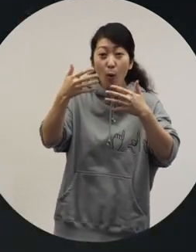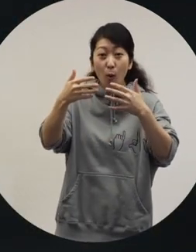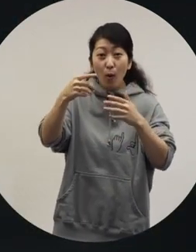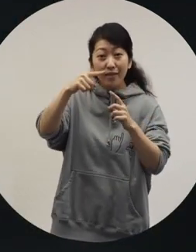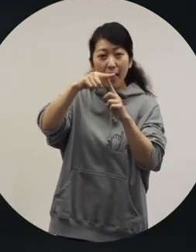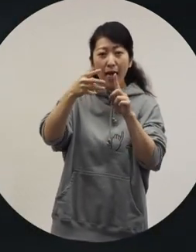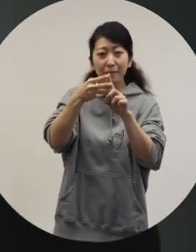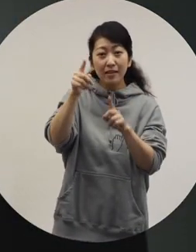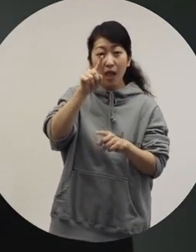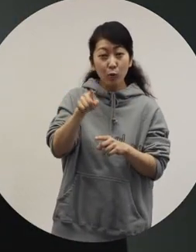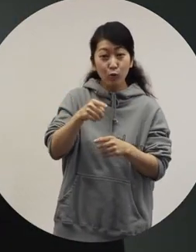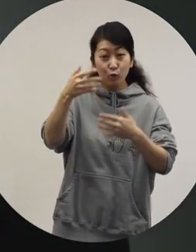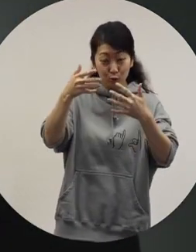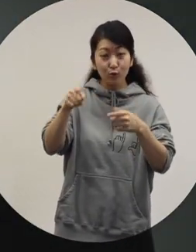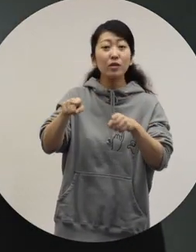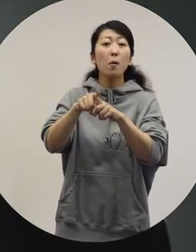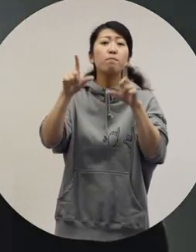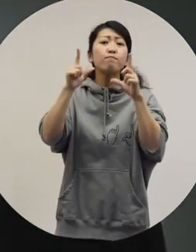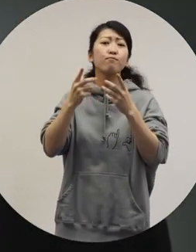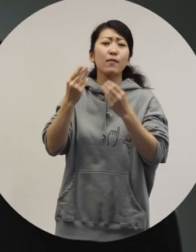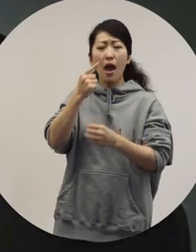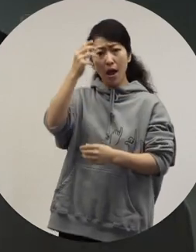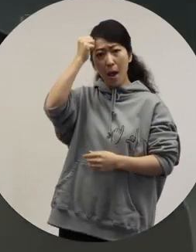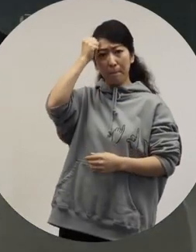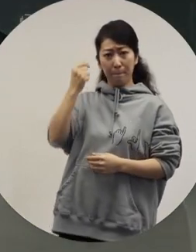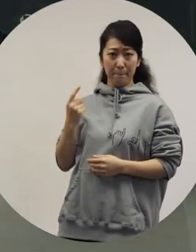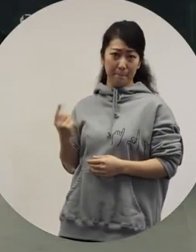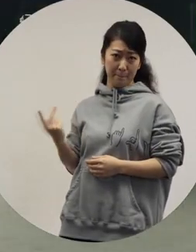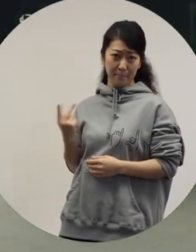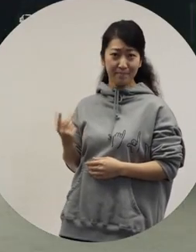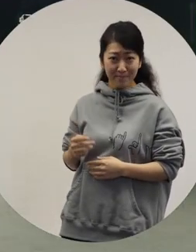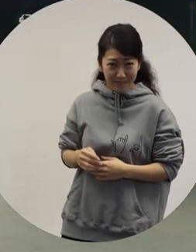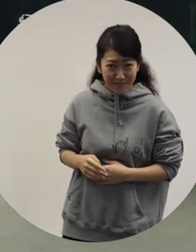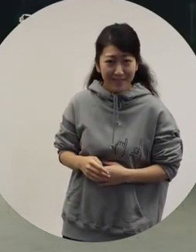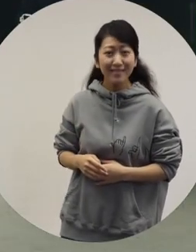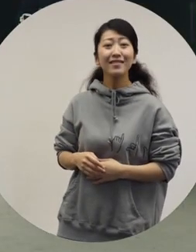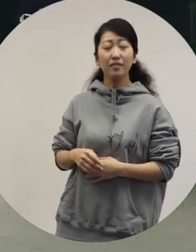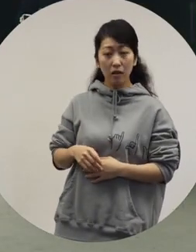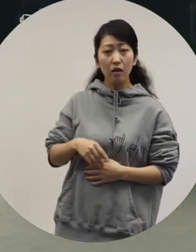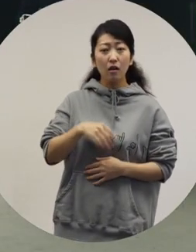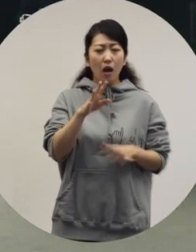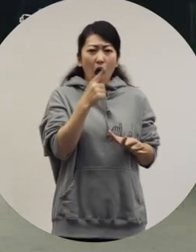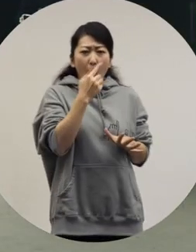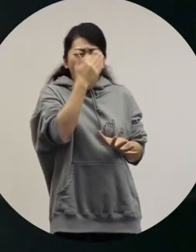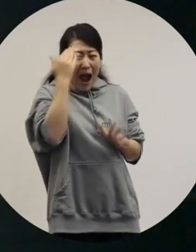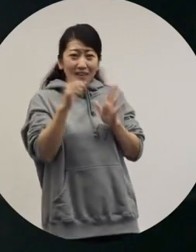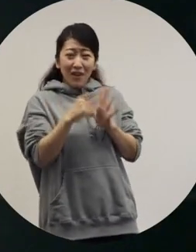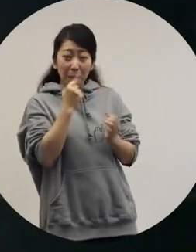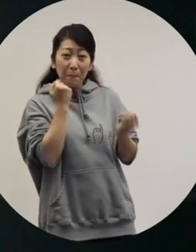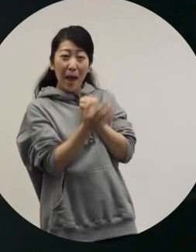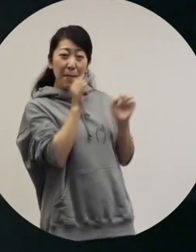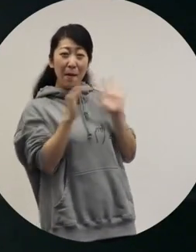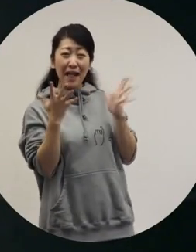on TBS. We were often on that TV show together. [Ryuchell] I was too young at the time and I might have been rude.